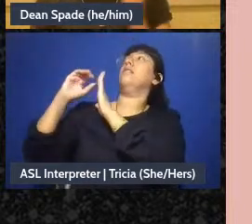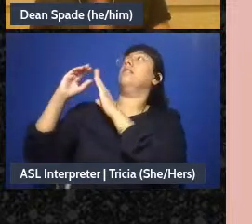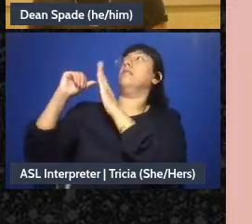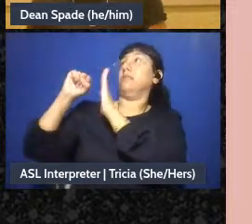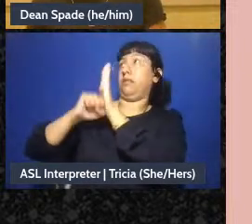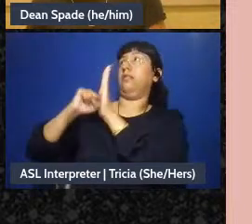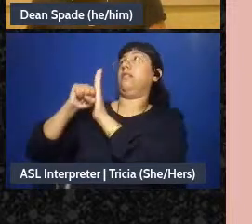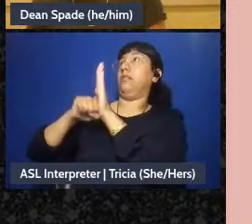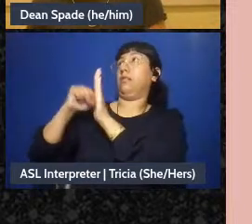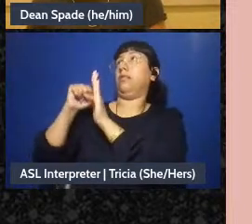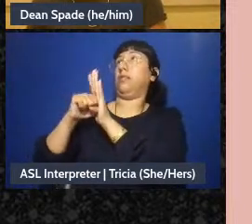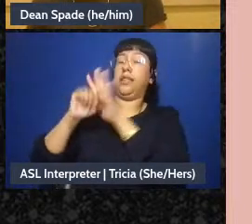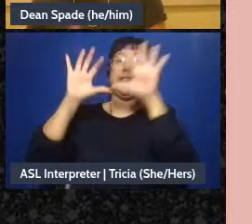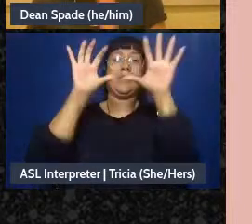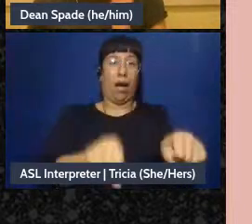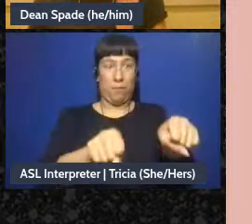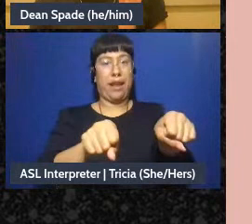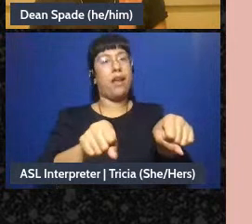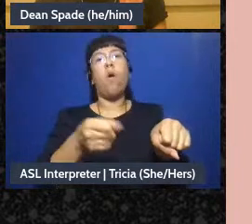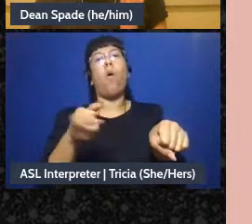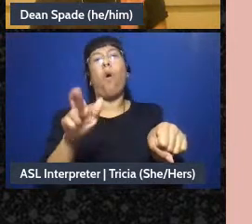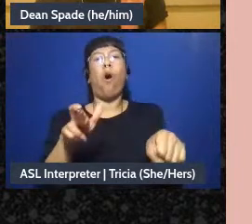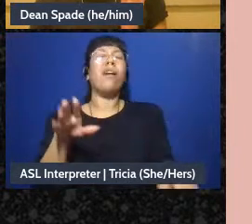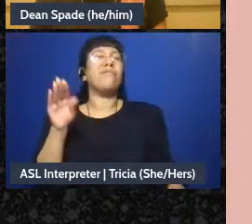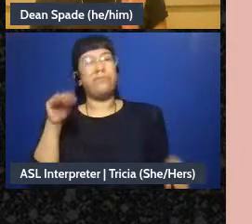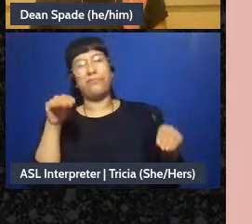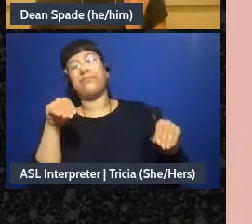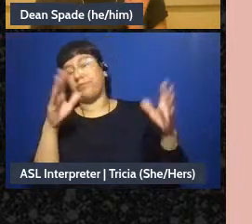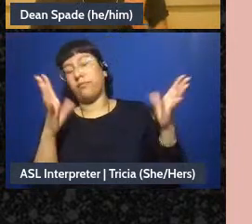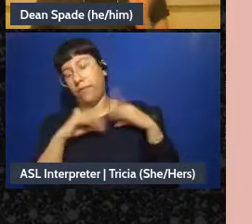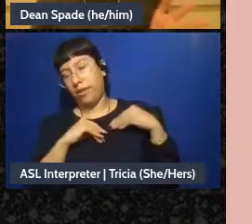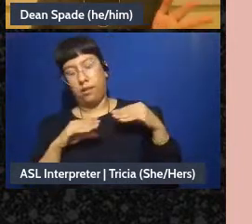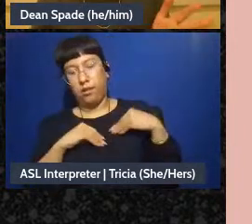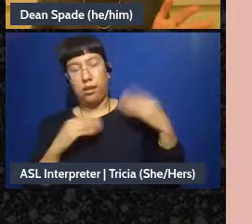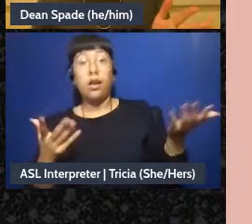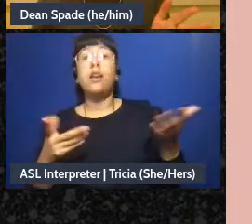go along, to get along, like, most of us it's like either you're trying to be the boss of the show